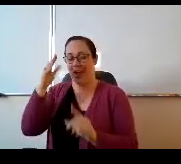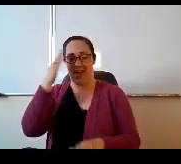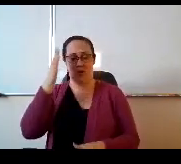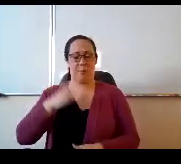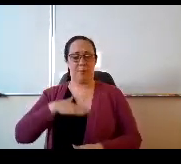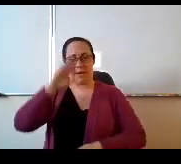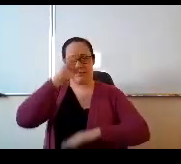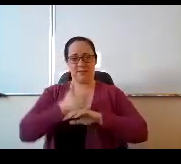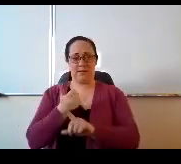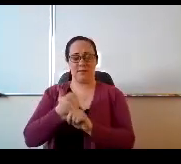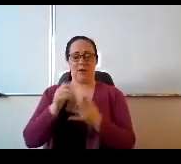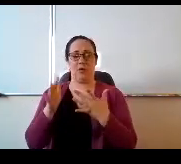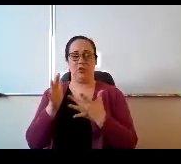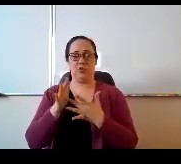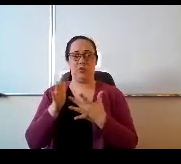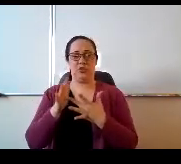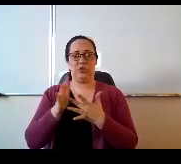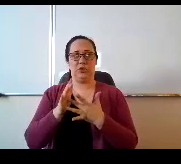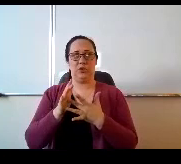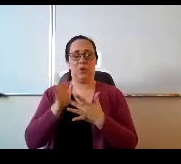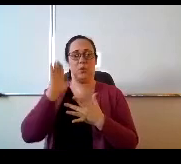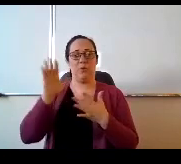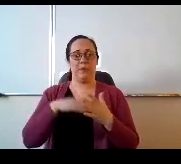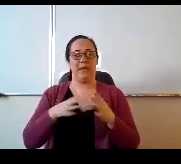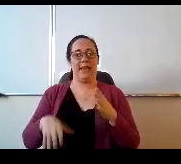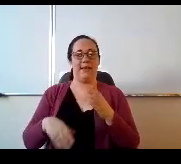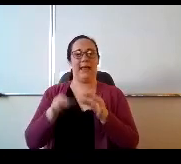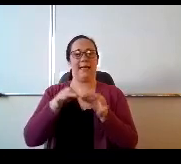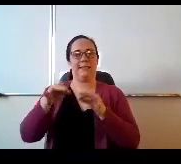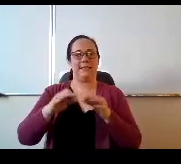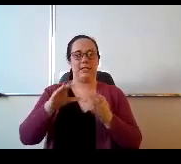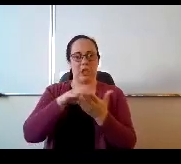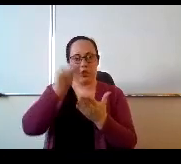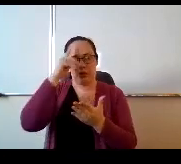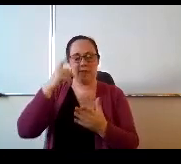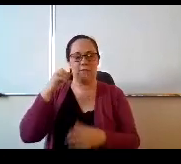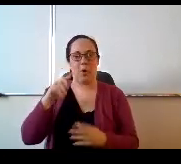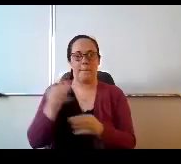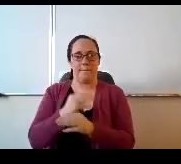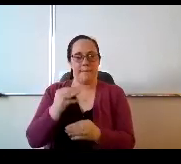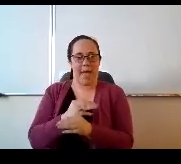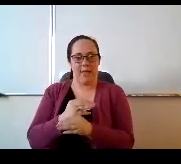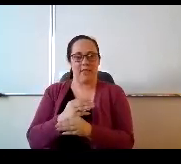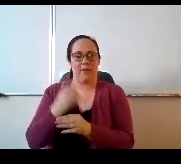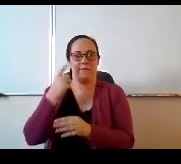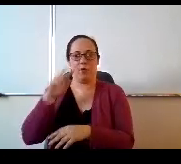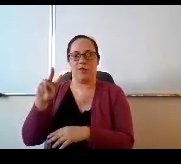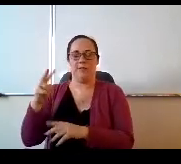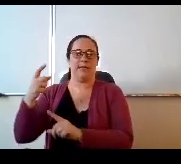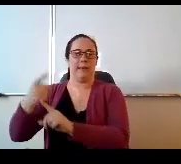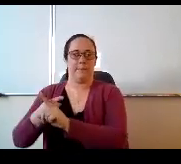who is a junior, will be in extended learning for math. Probably May 24th through June 11th. And that concept of instead of